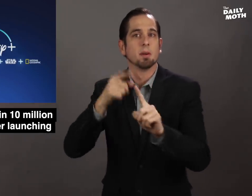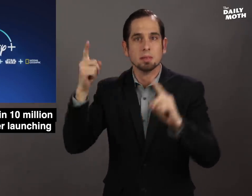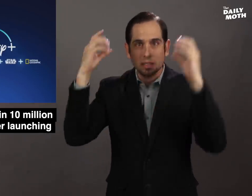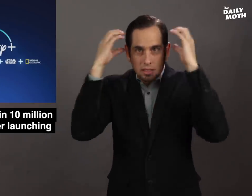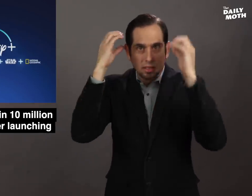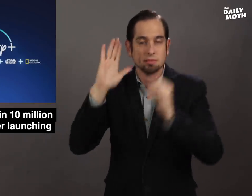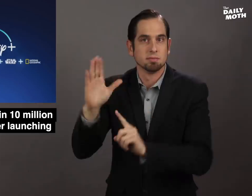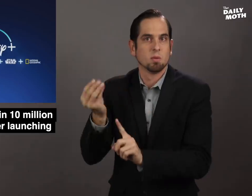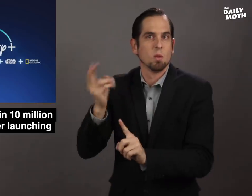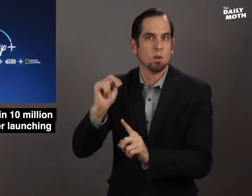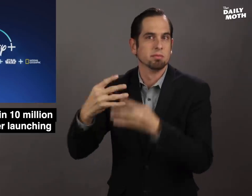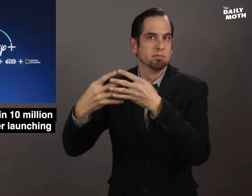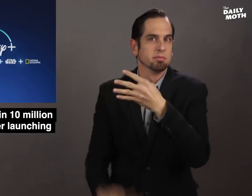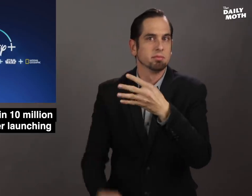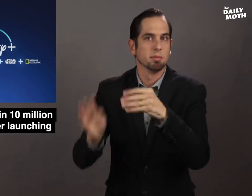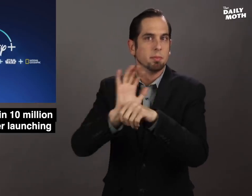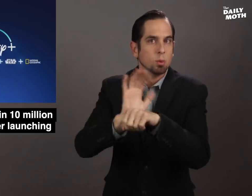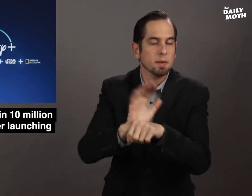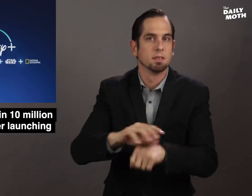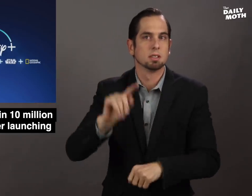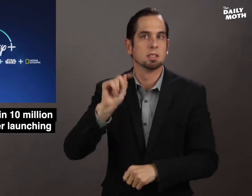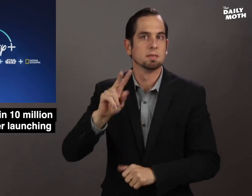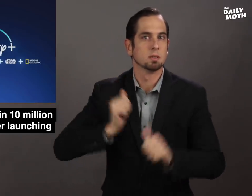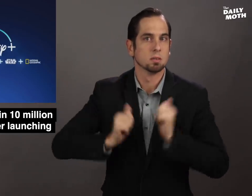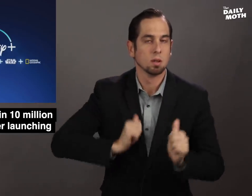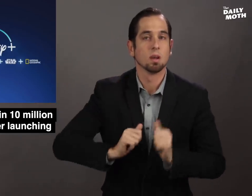from Disney's own movies and TV shows,